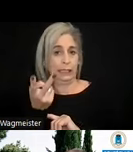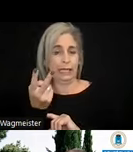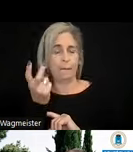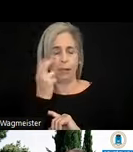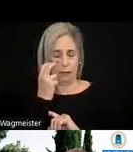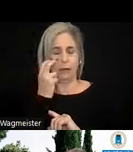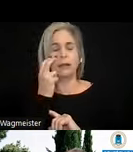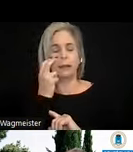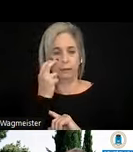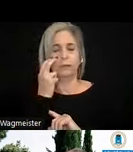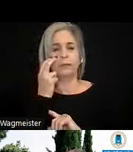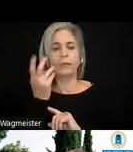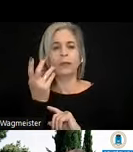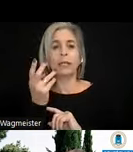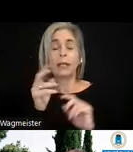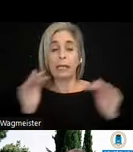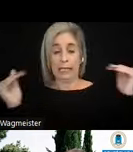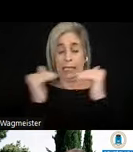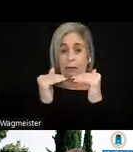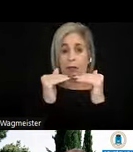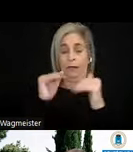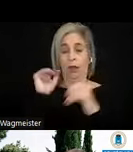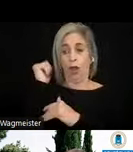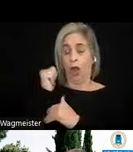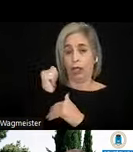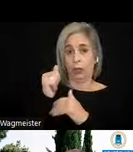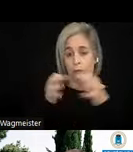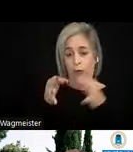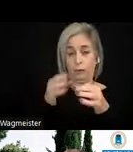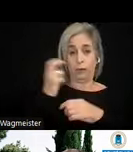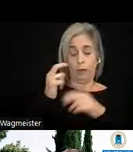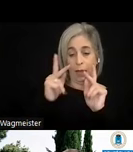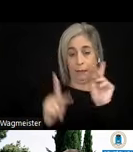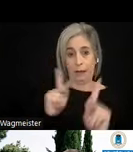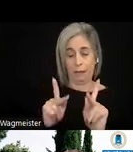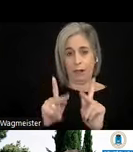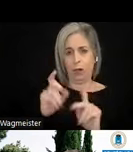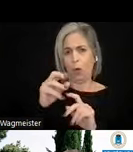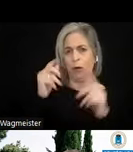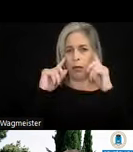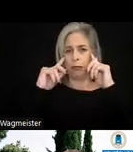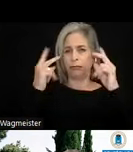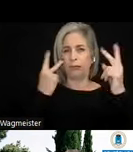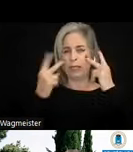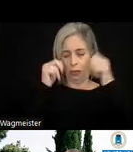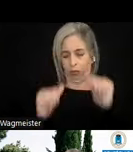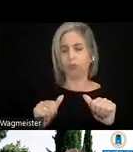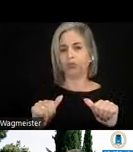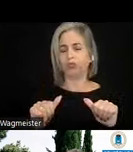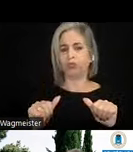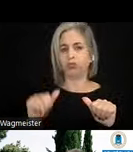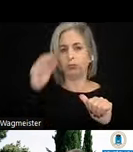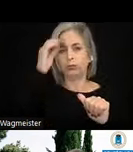service equivalent to audio description for blind people or people with low vision. It is very